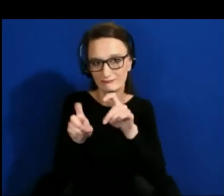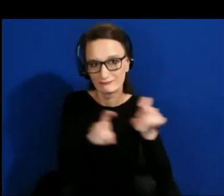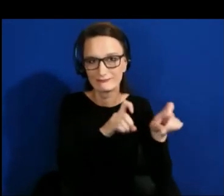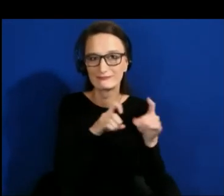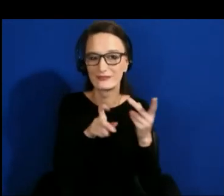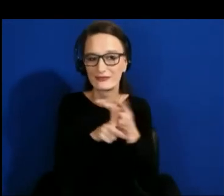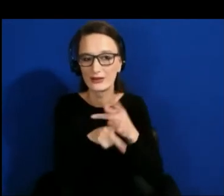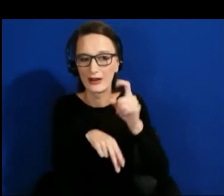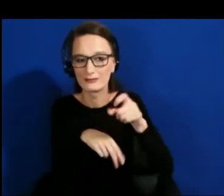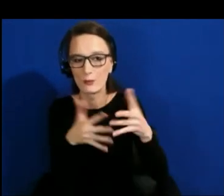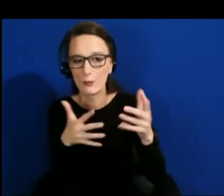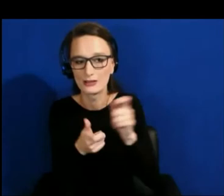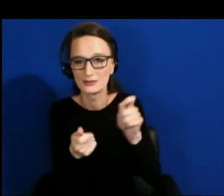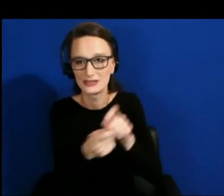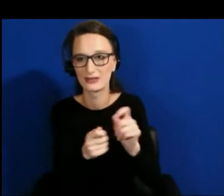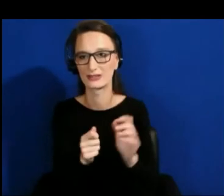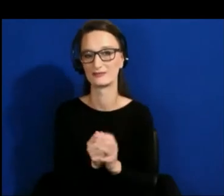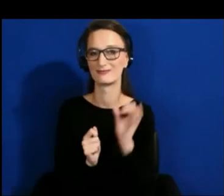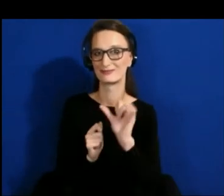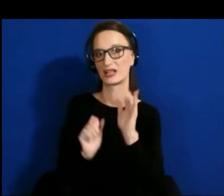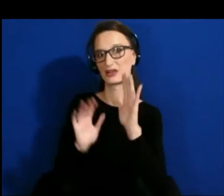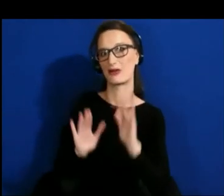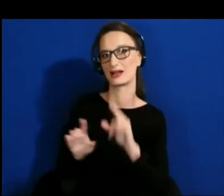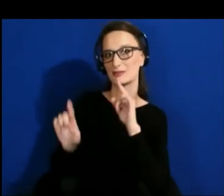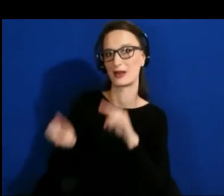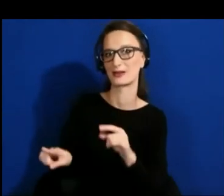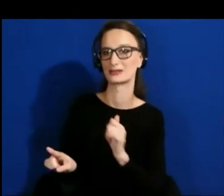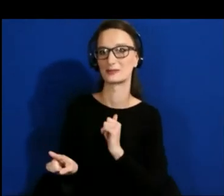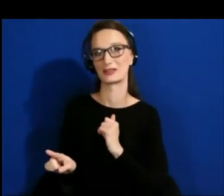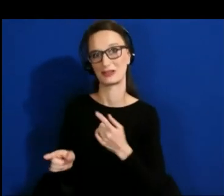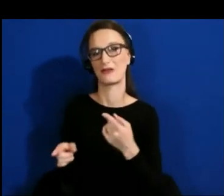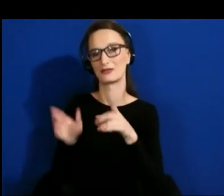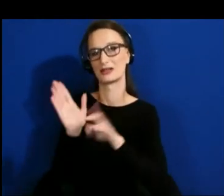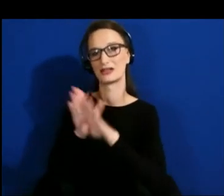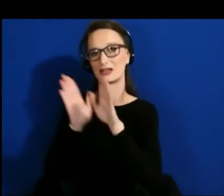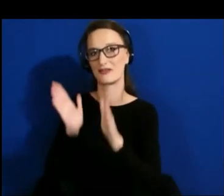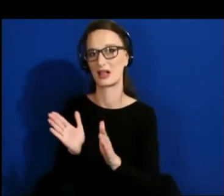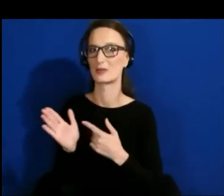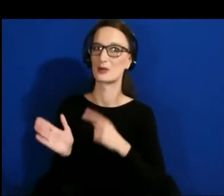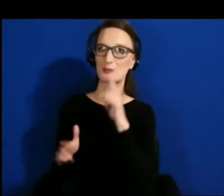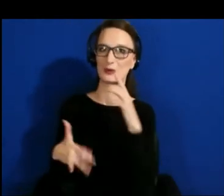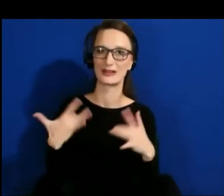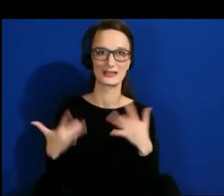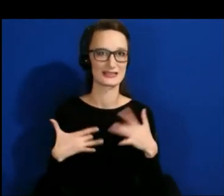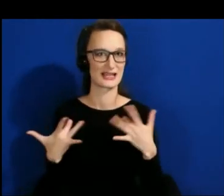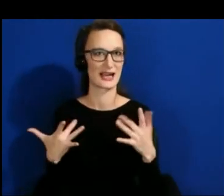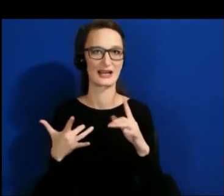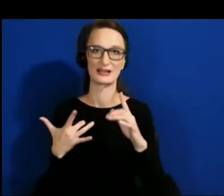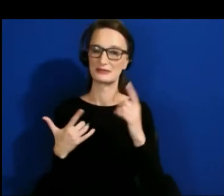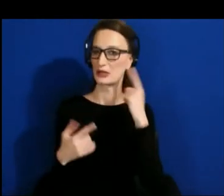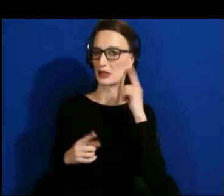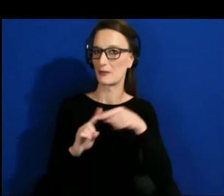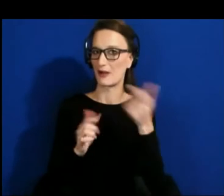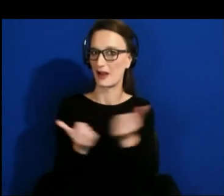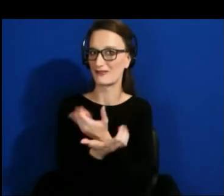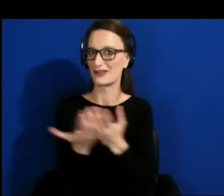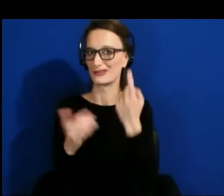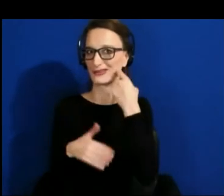As a developer, I’m really excited to hear about all of those things you just talked about. So that's awesome. Yeah.